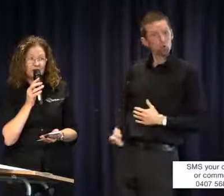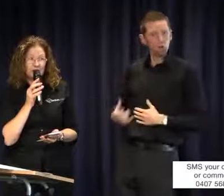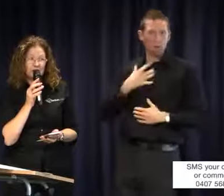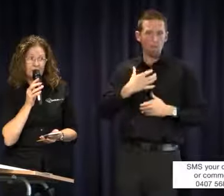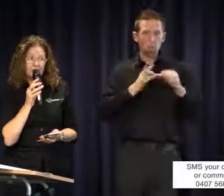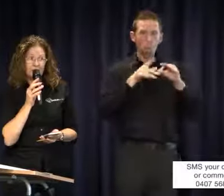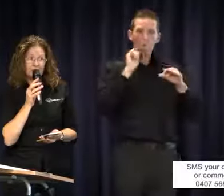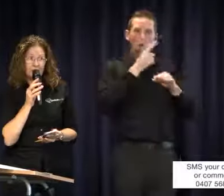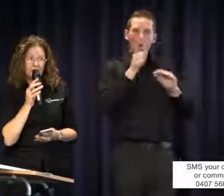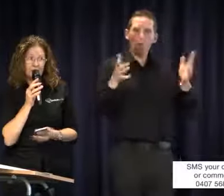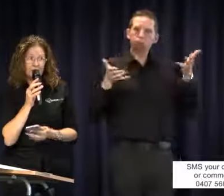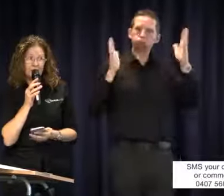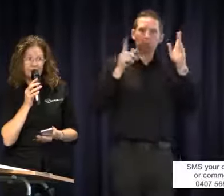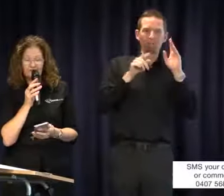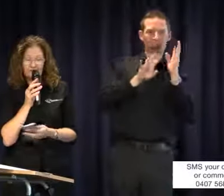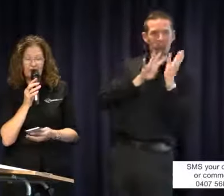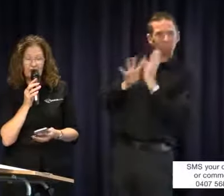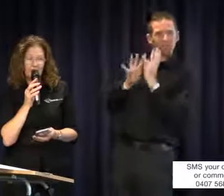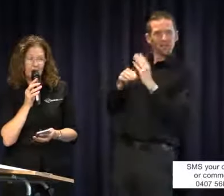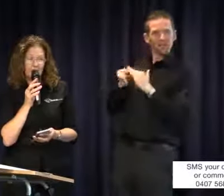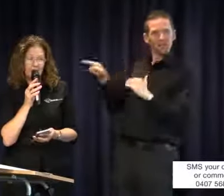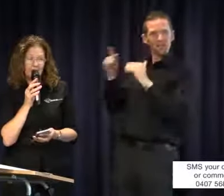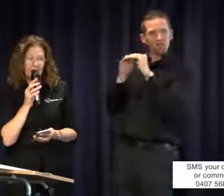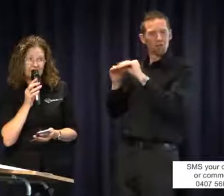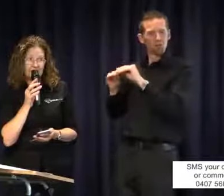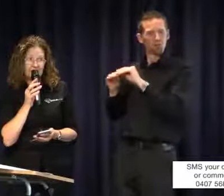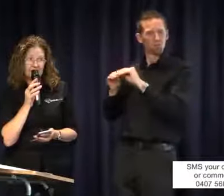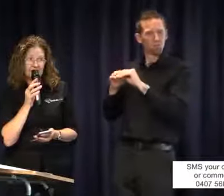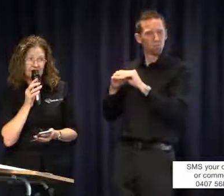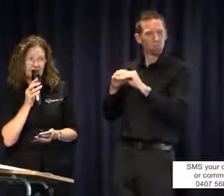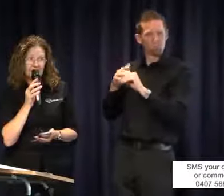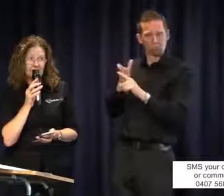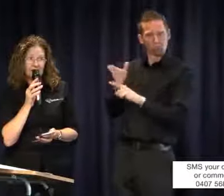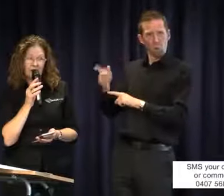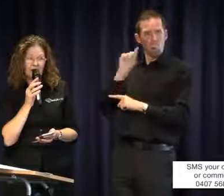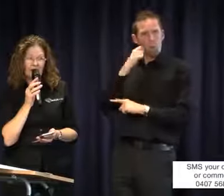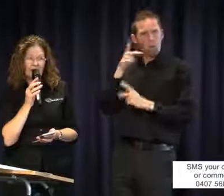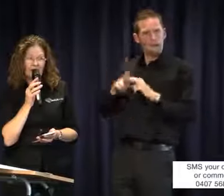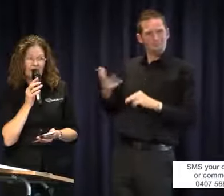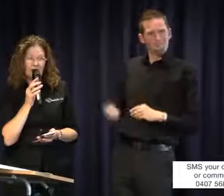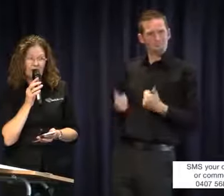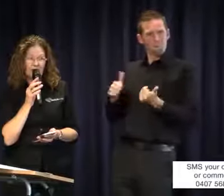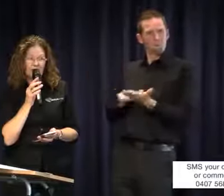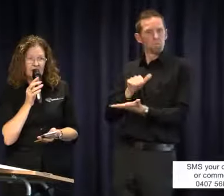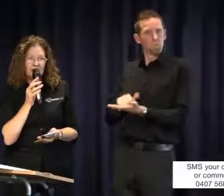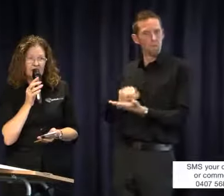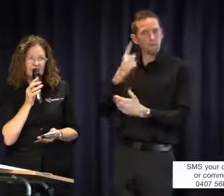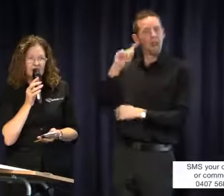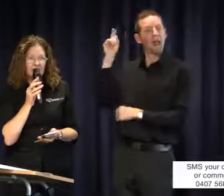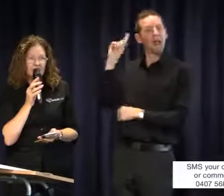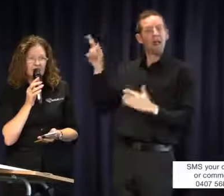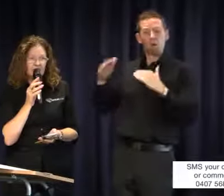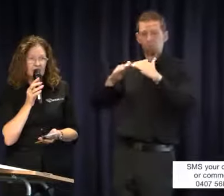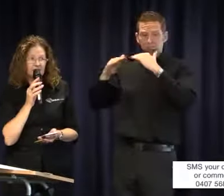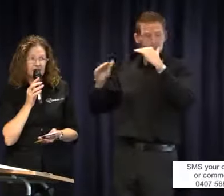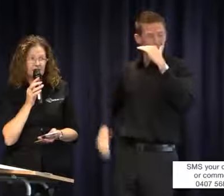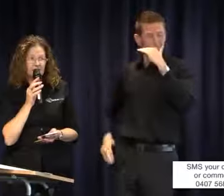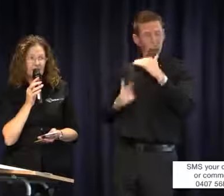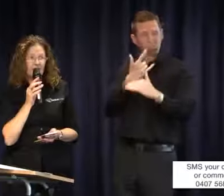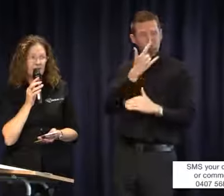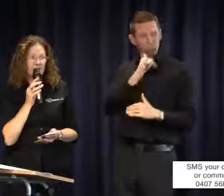into that part of interpreting in that specialisation. But right now it is just seen as the lowest